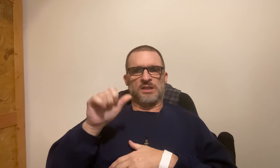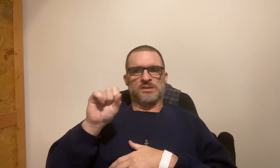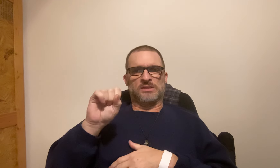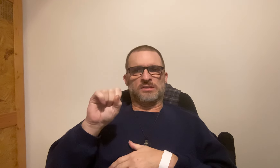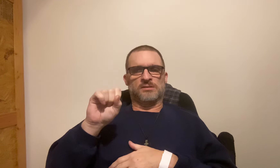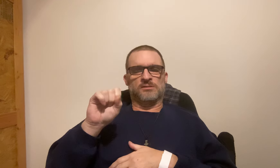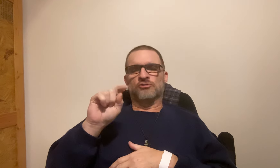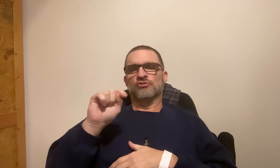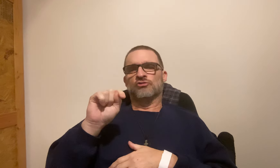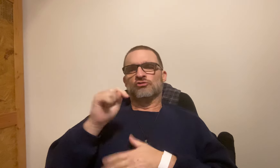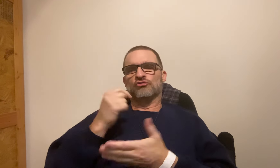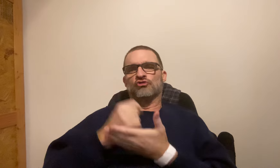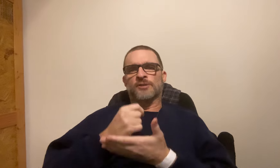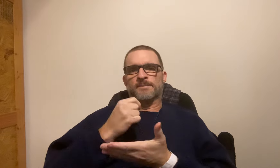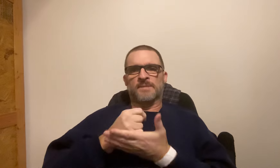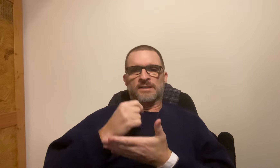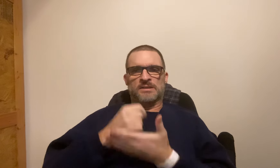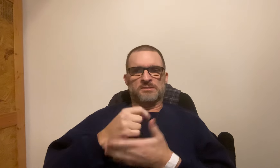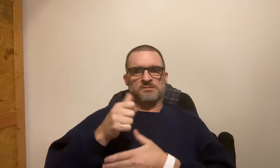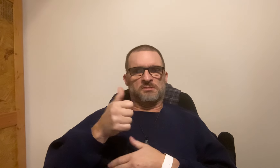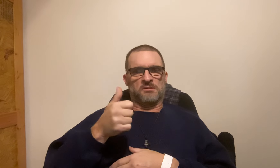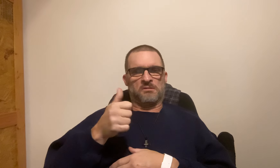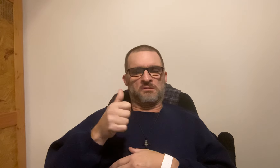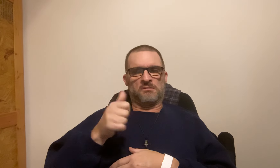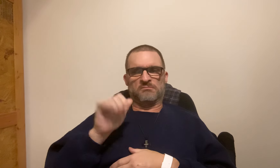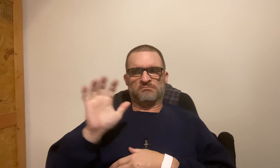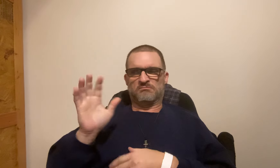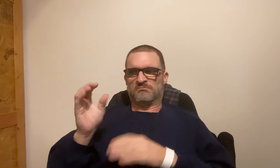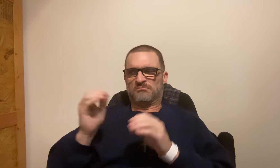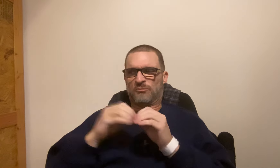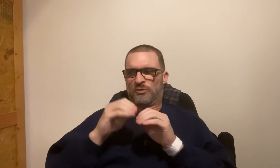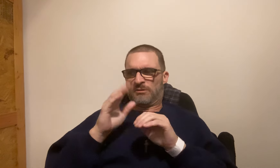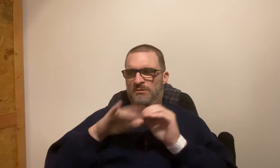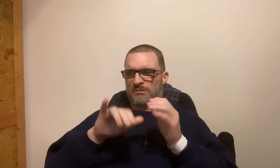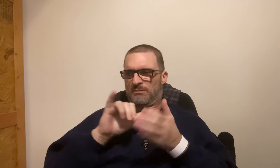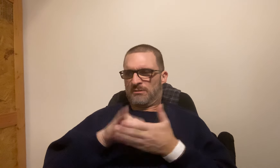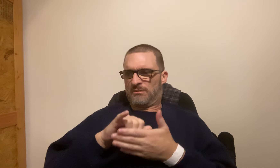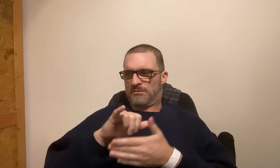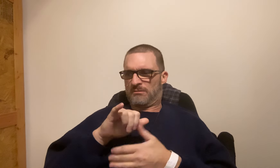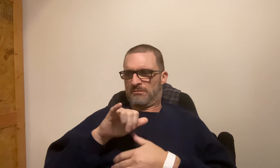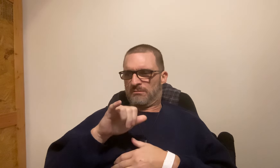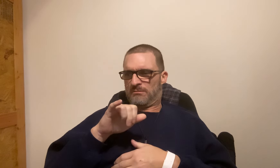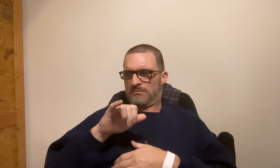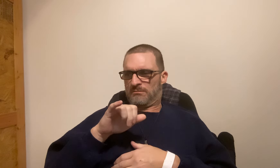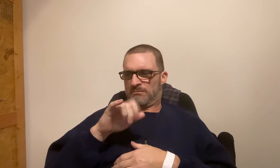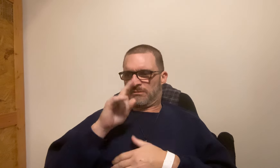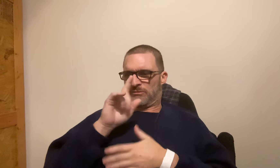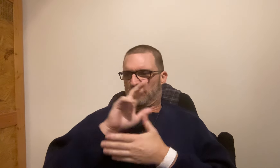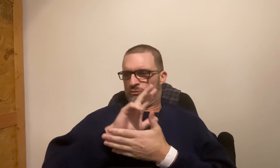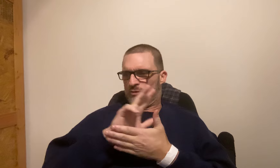I told that person I only had 10 treatments. That person had more than that.